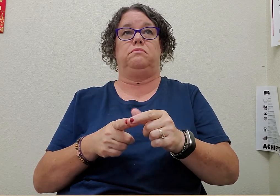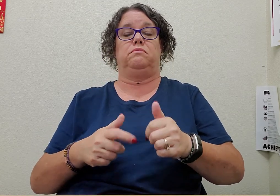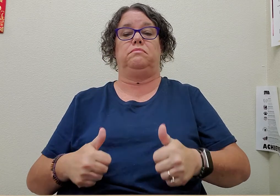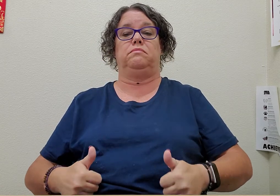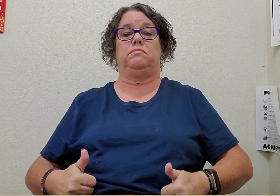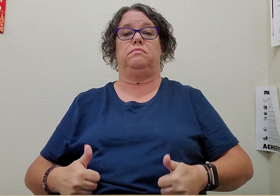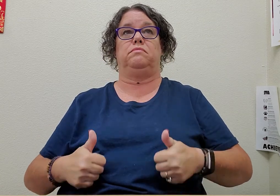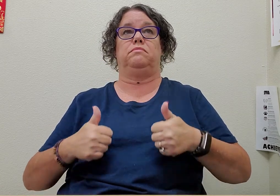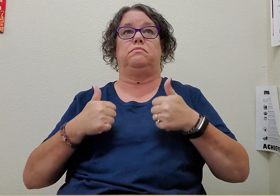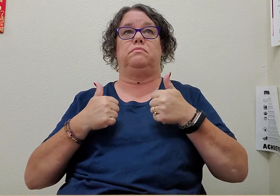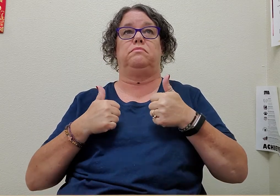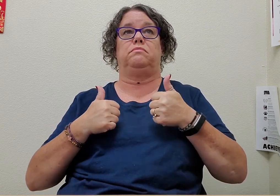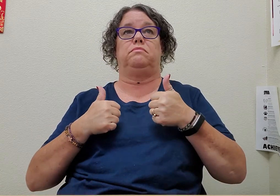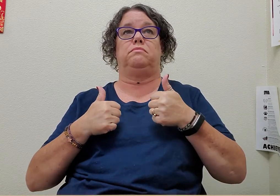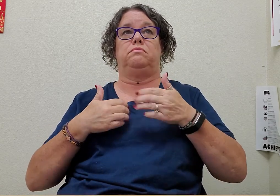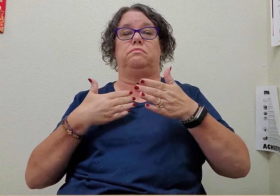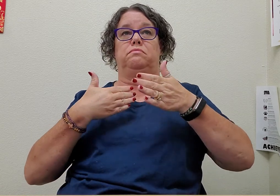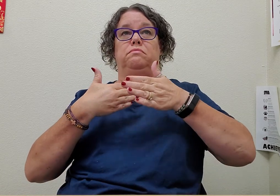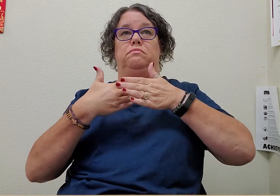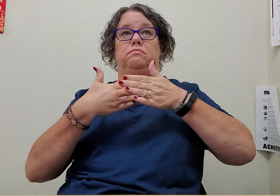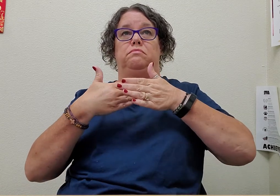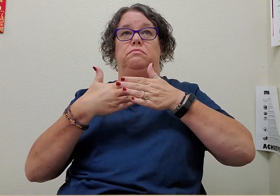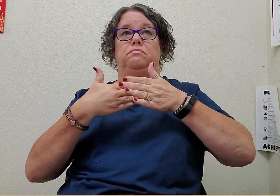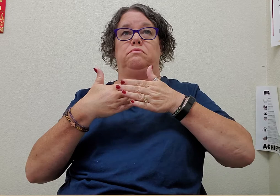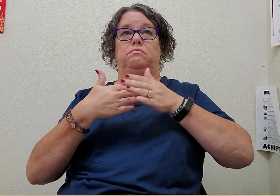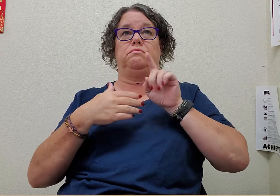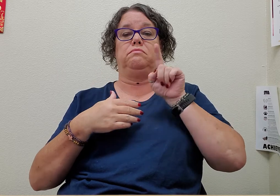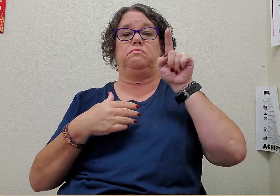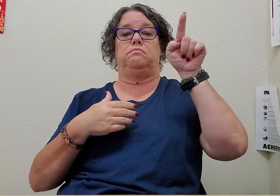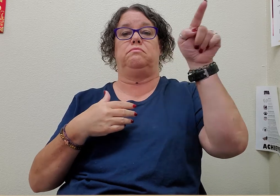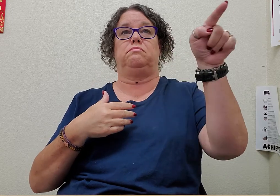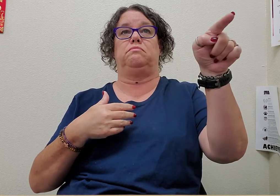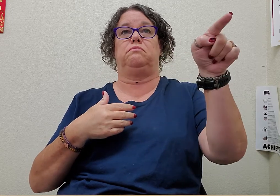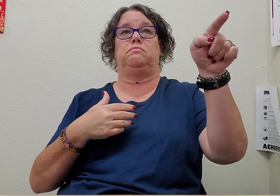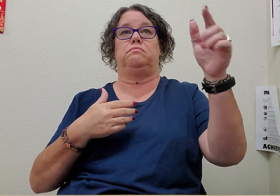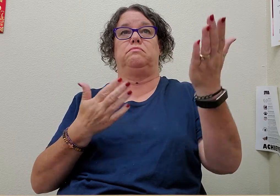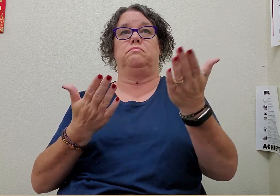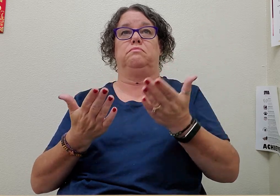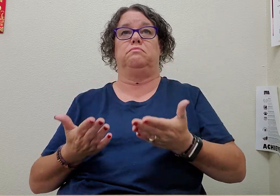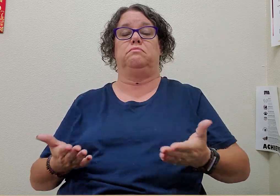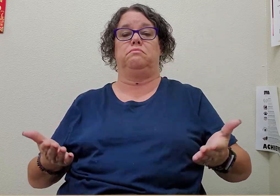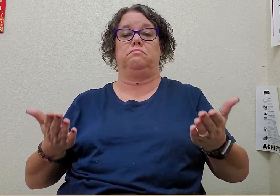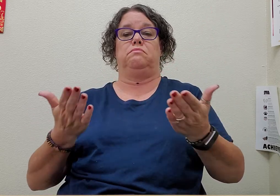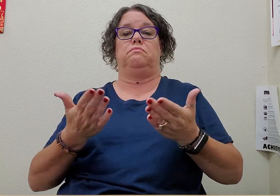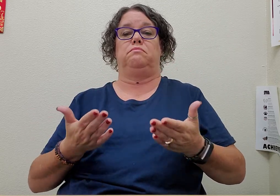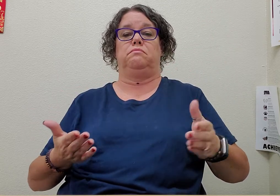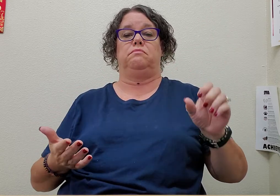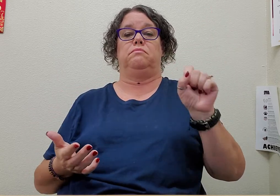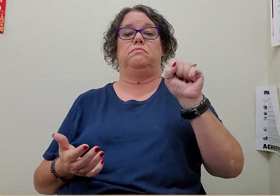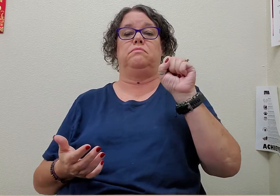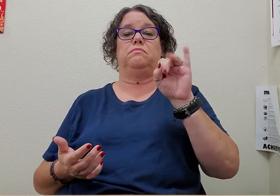live/reside at near/close to there/over there here San Francisco